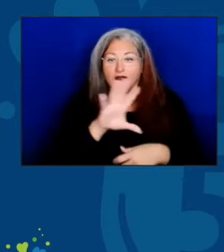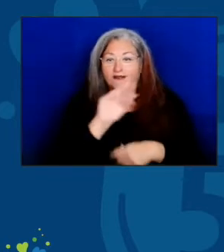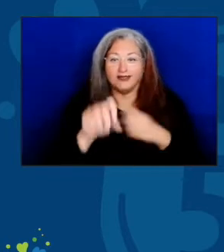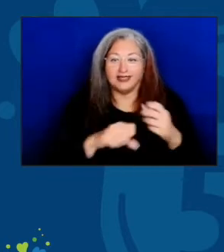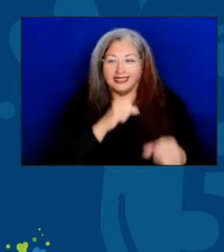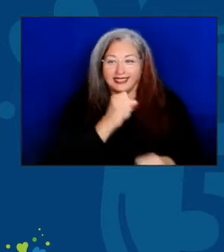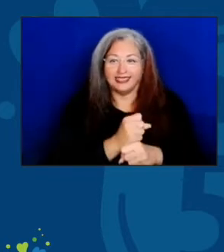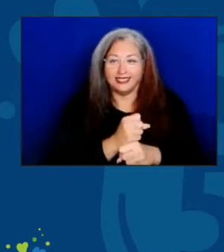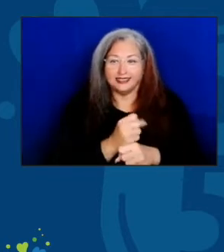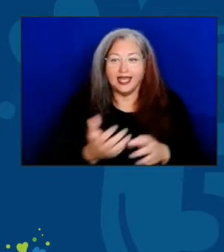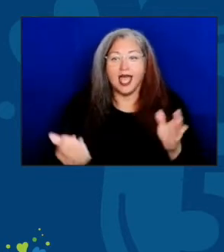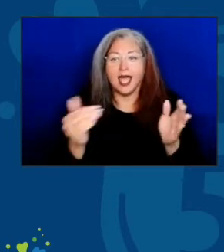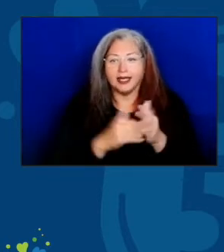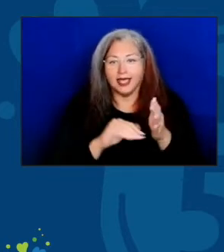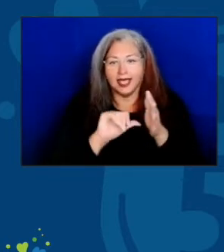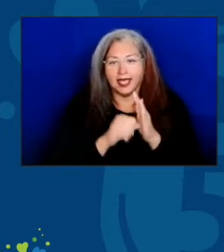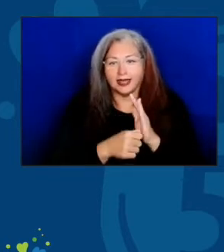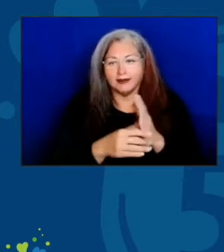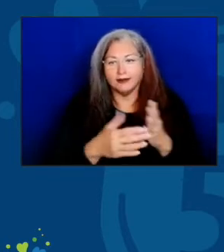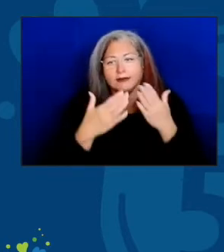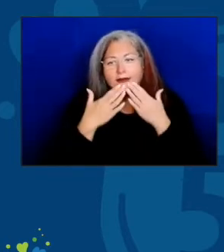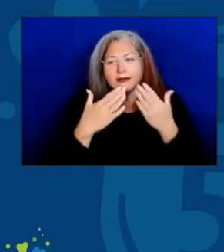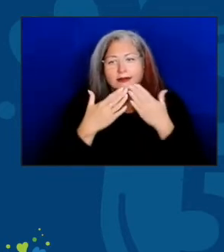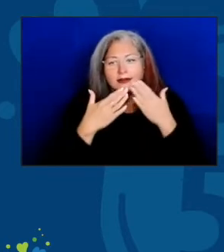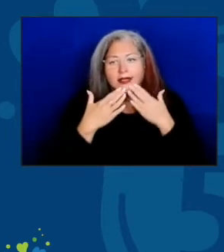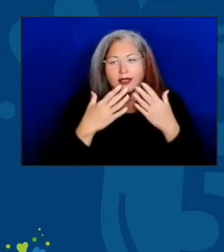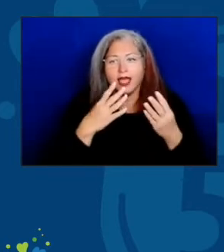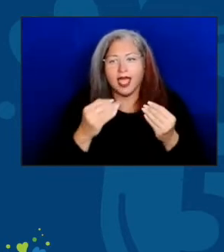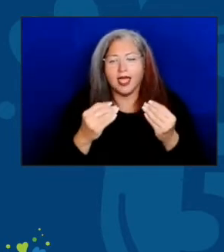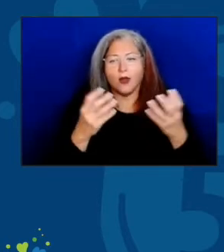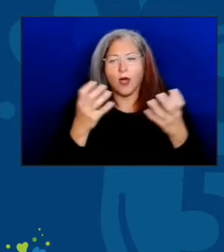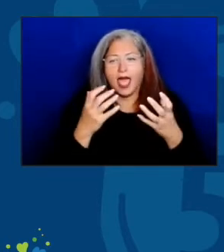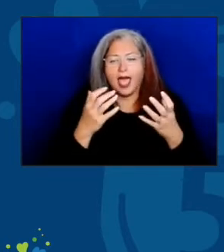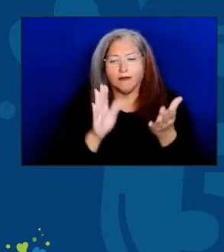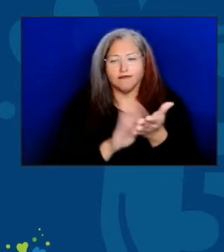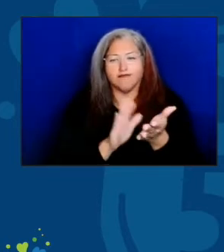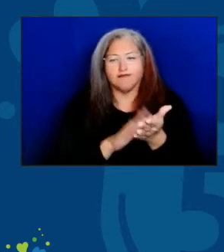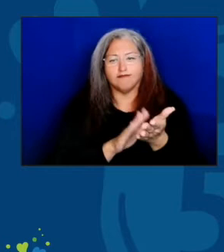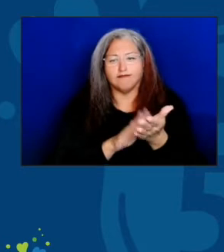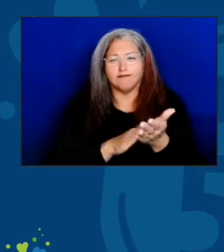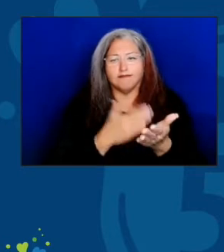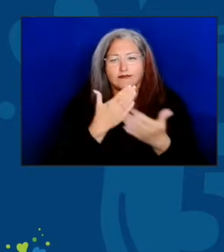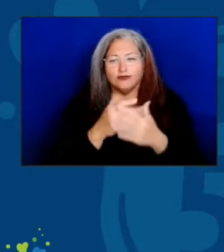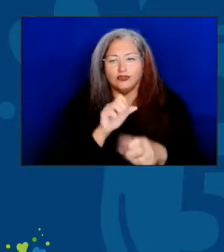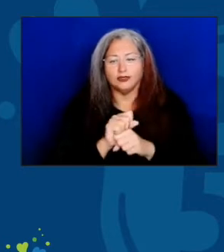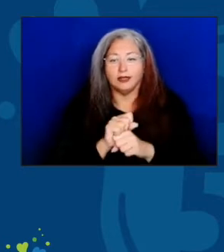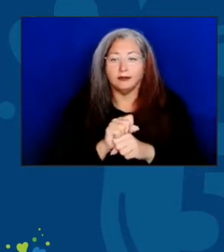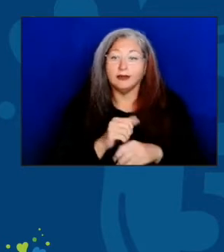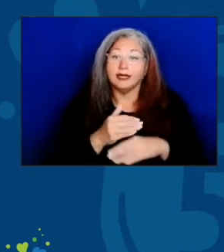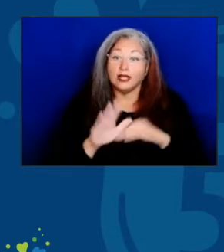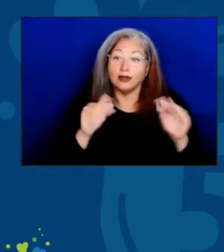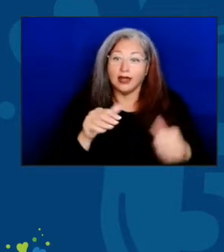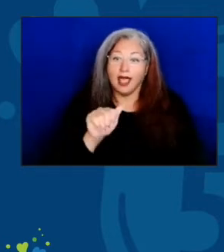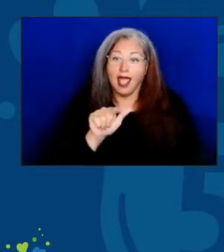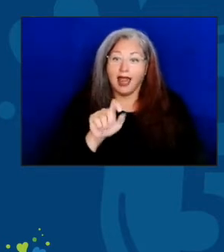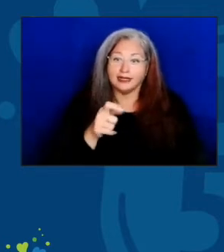Again, thank you and very much so well done. And now, I'd like to introduce Alexandra Bauman,